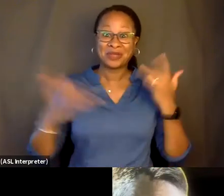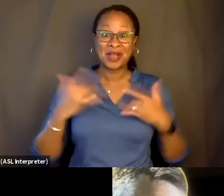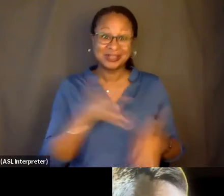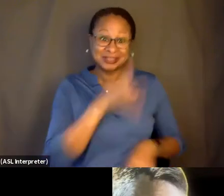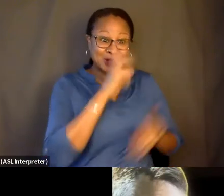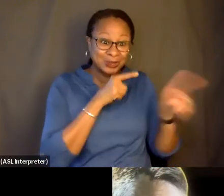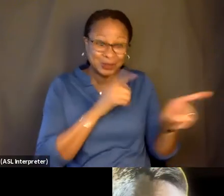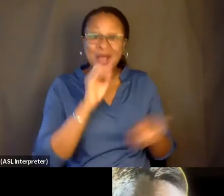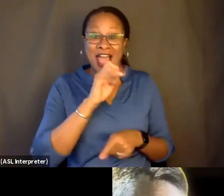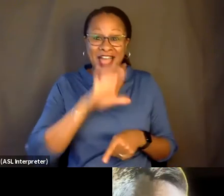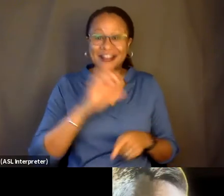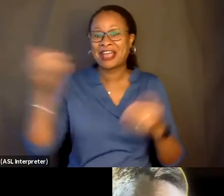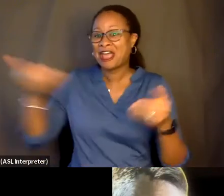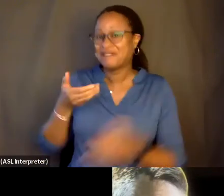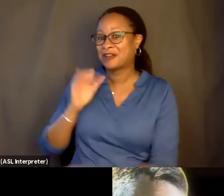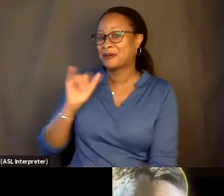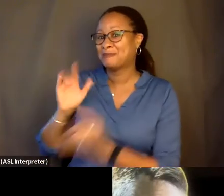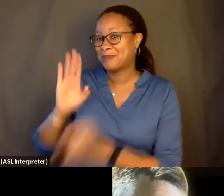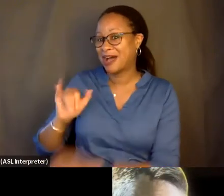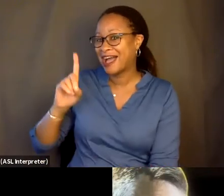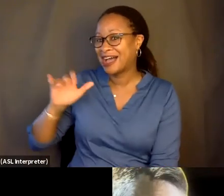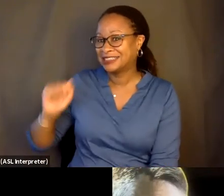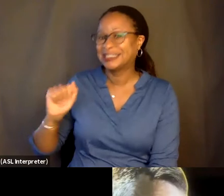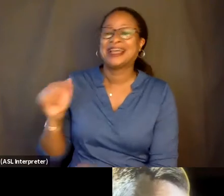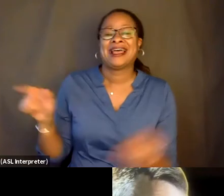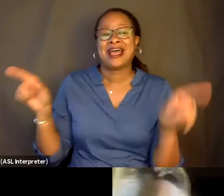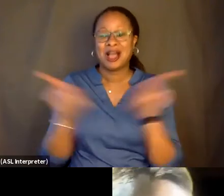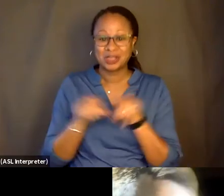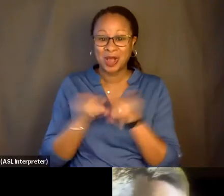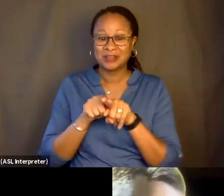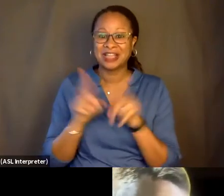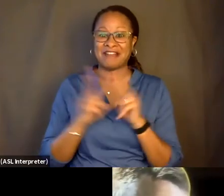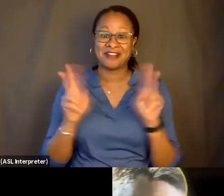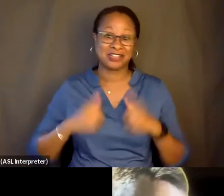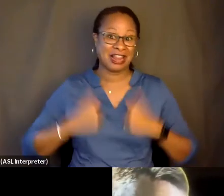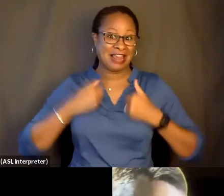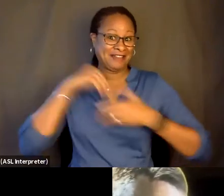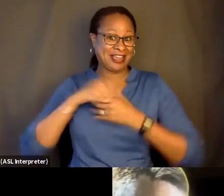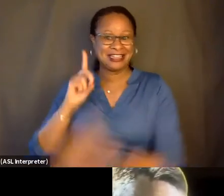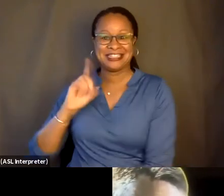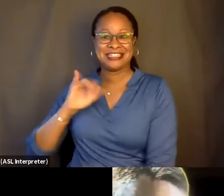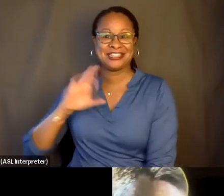and being invited by IDA to present the film. And I'm also living in the Dick Johnson reality.